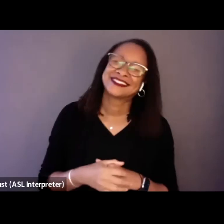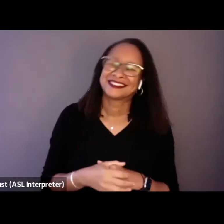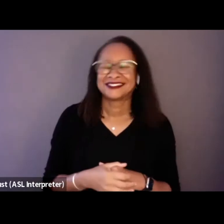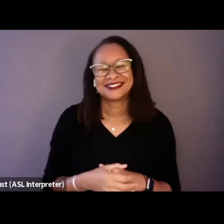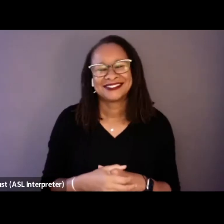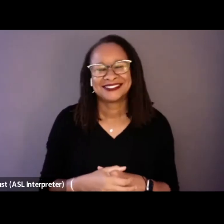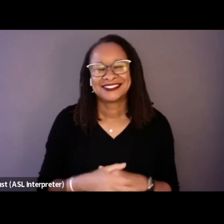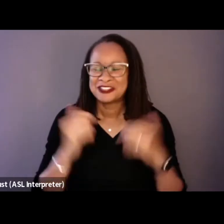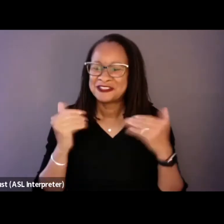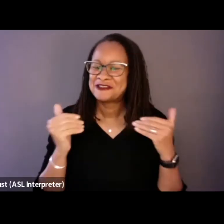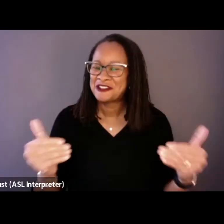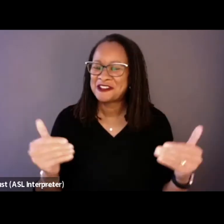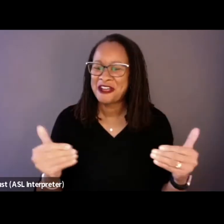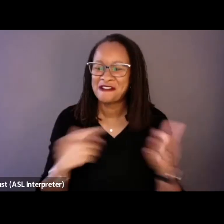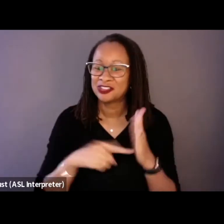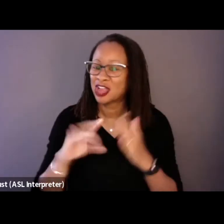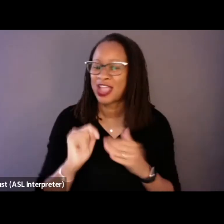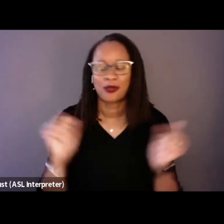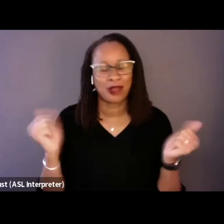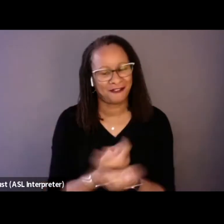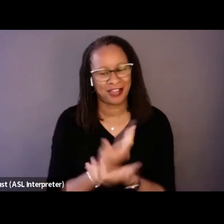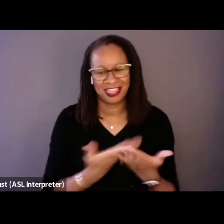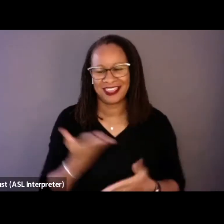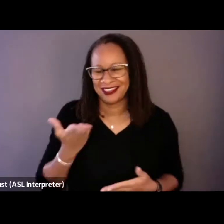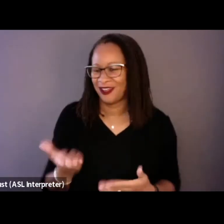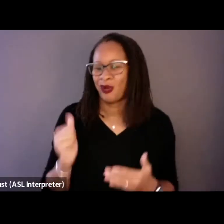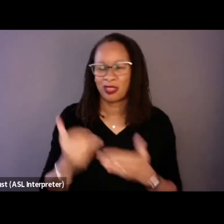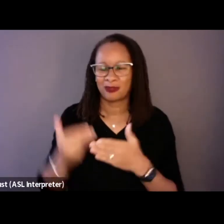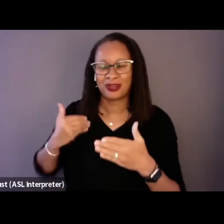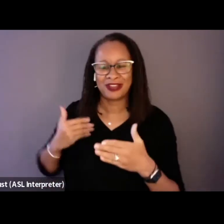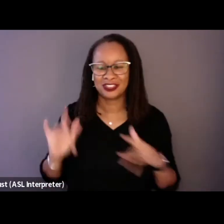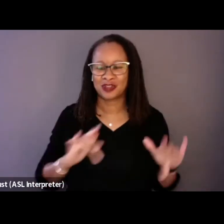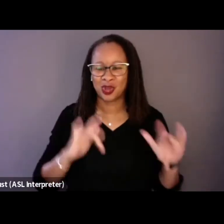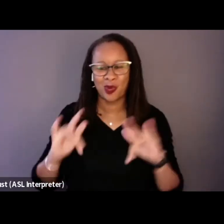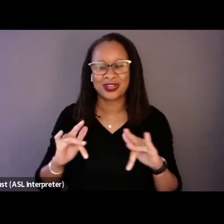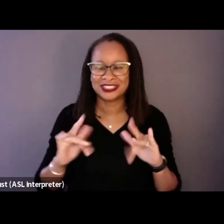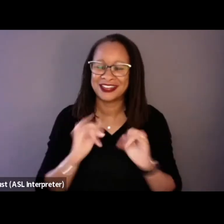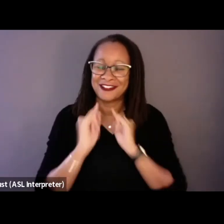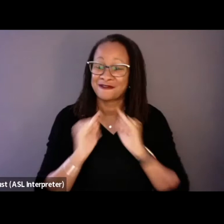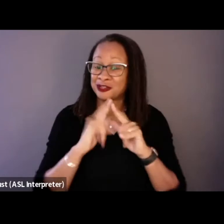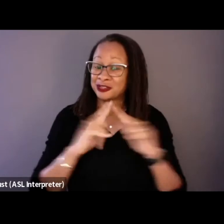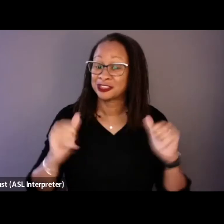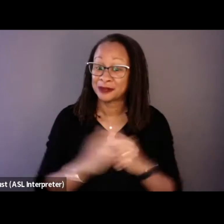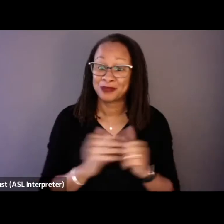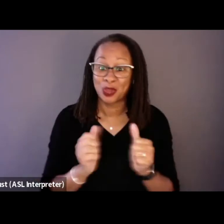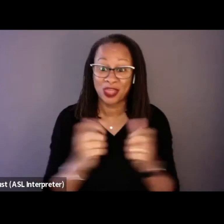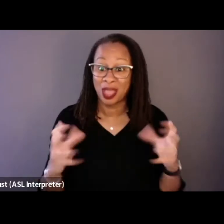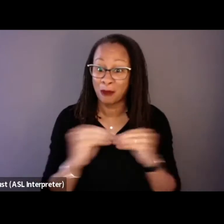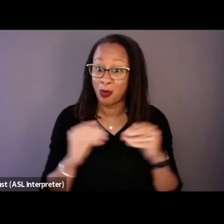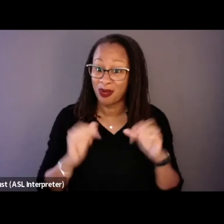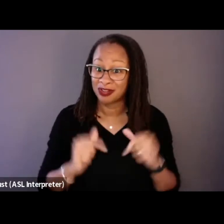You can go there and check out all of our previous recordings. And without any further ado, I'm going to hand things over